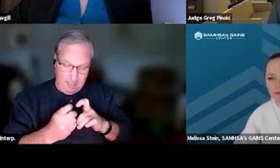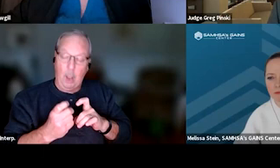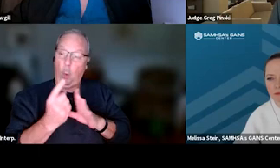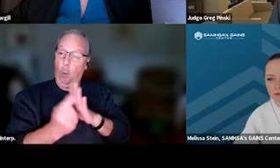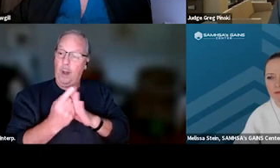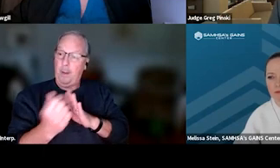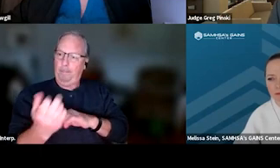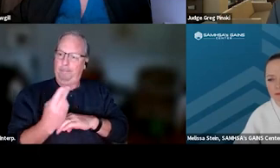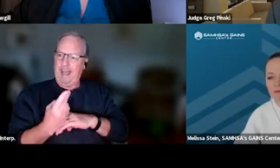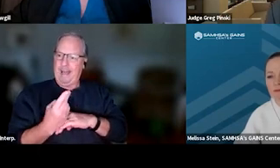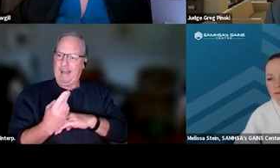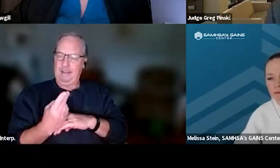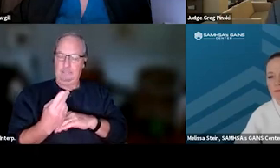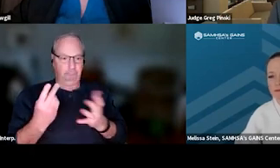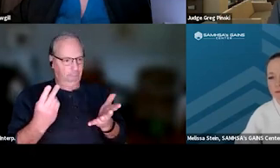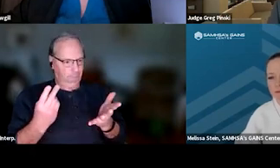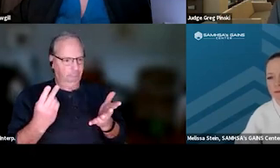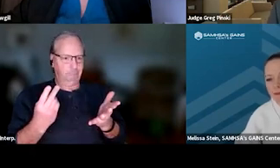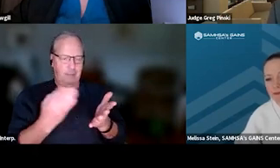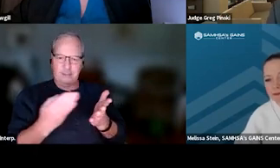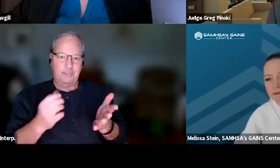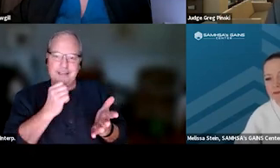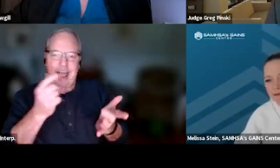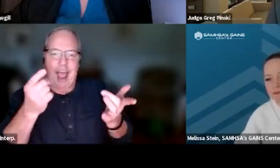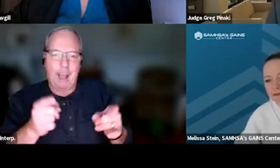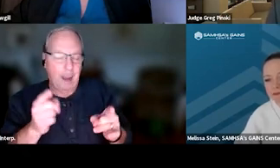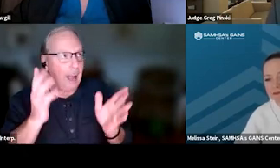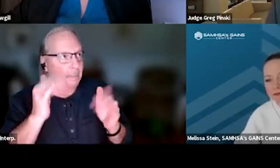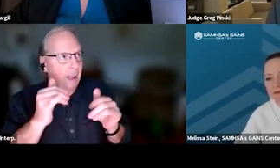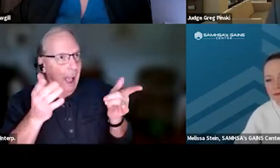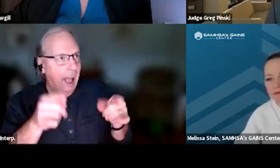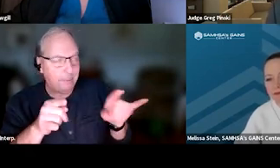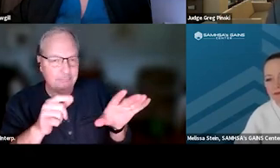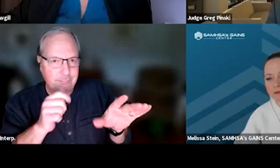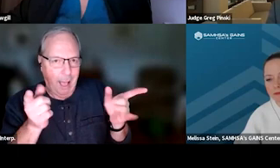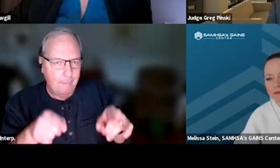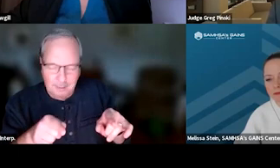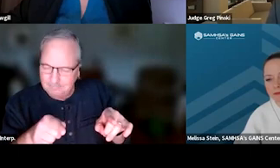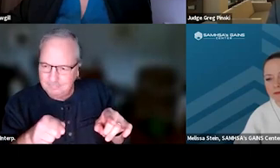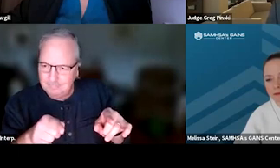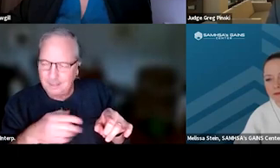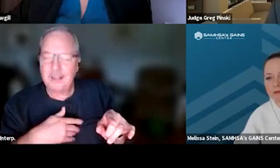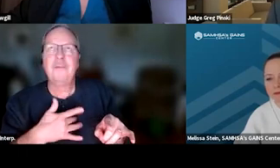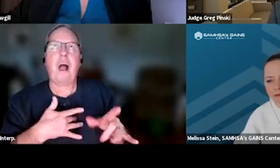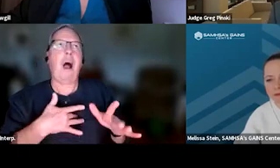for something that didn't happen that you expected to, it's like a blessing on your day, right?